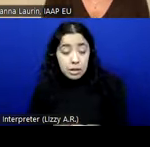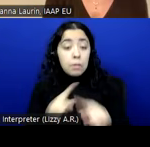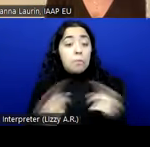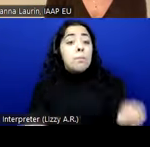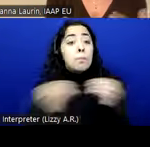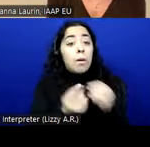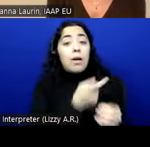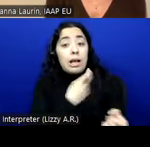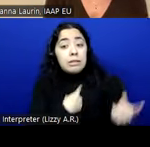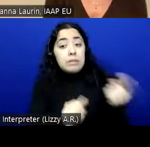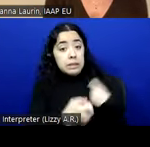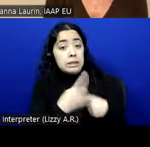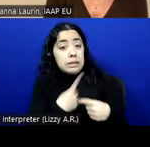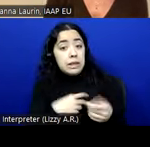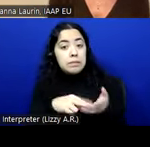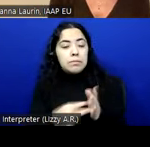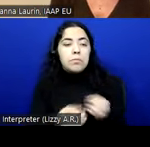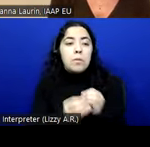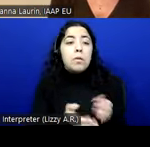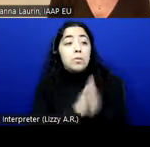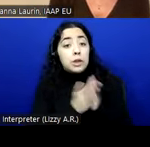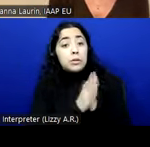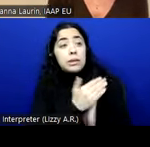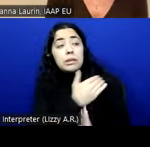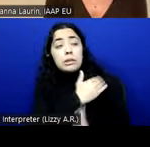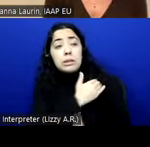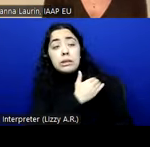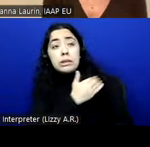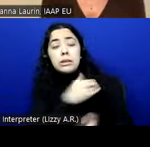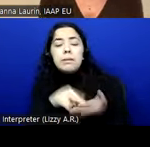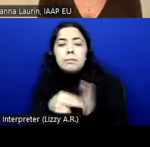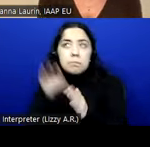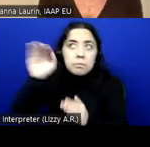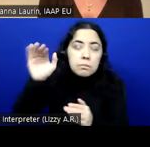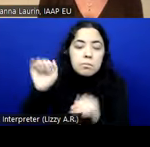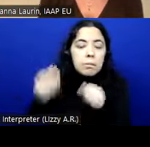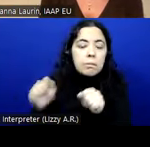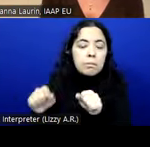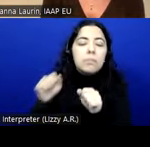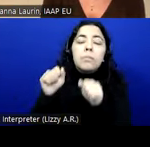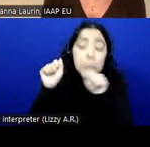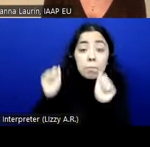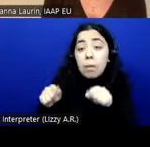the more requests are sent to us, the more is the possibility that we can actually ask for funding